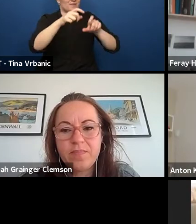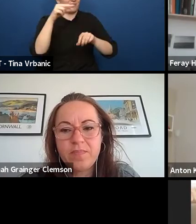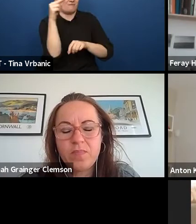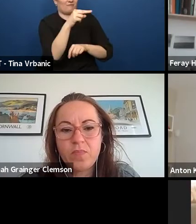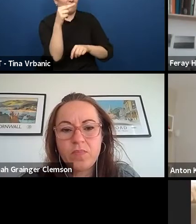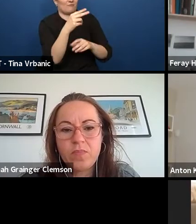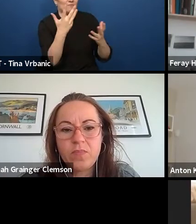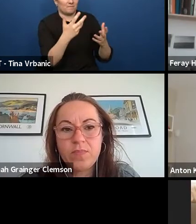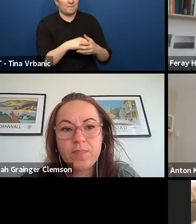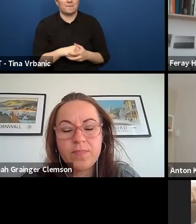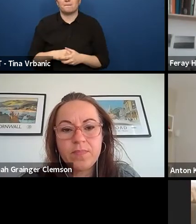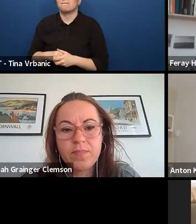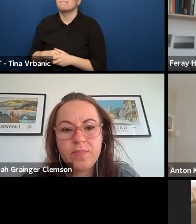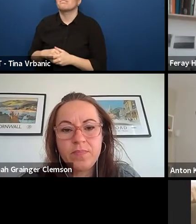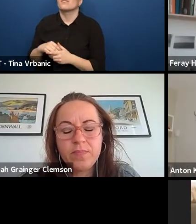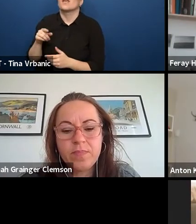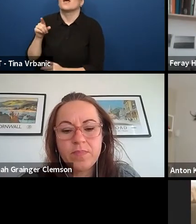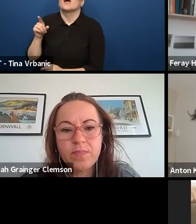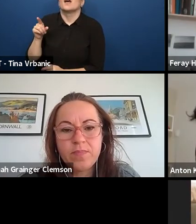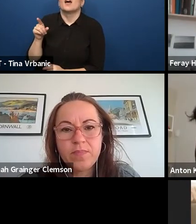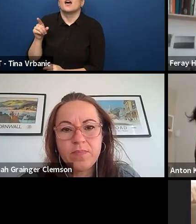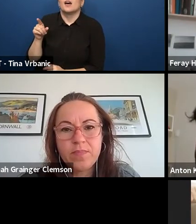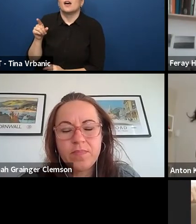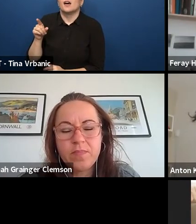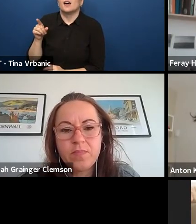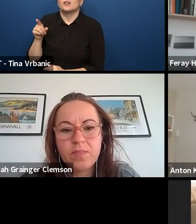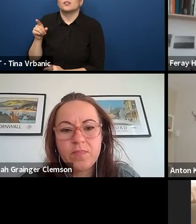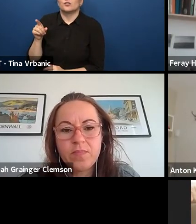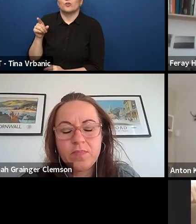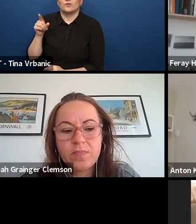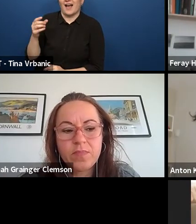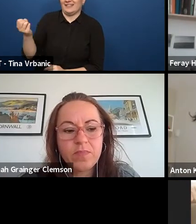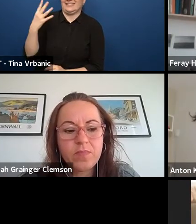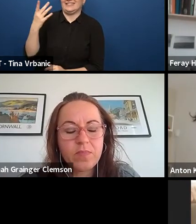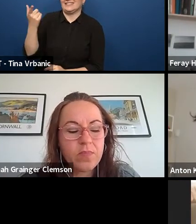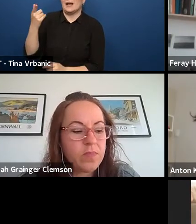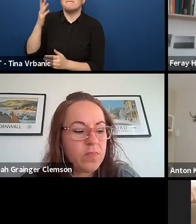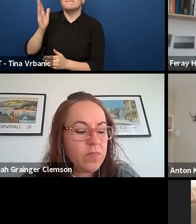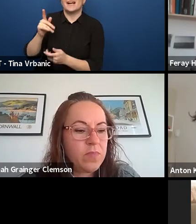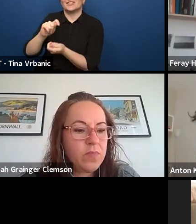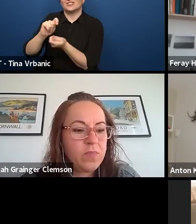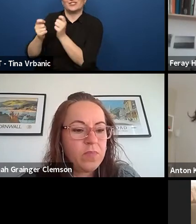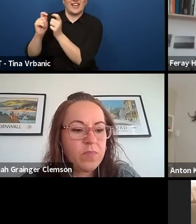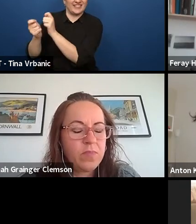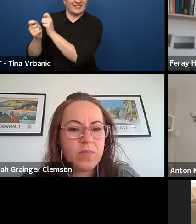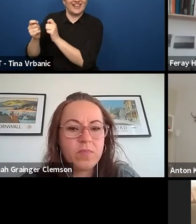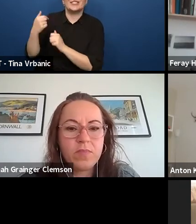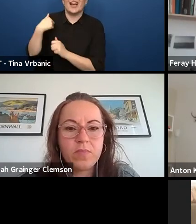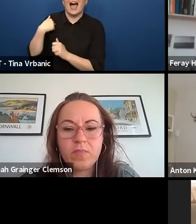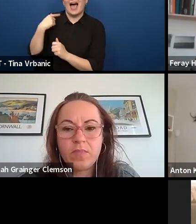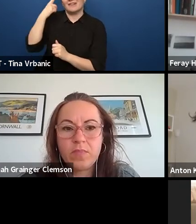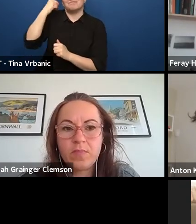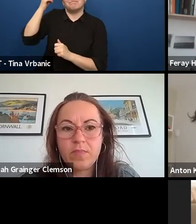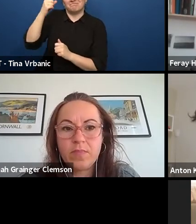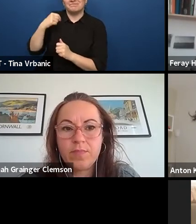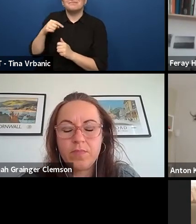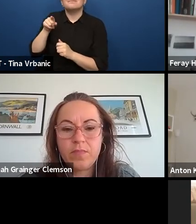because you're hinting at what has to change, I think to be still talking also about a big group of people